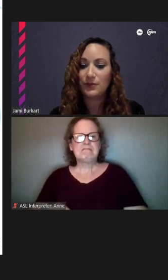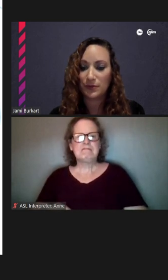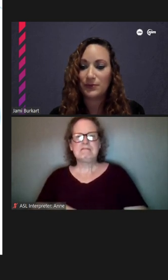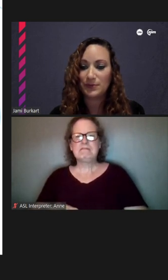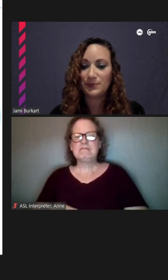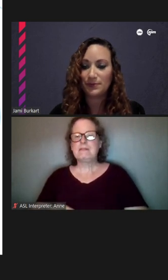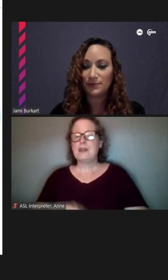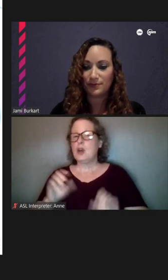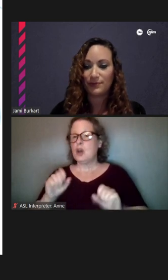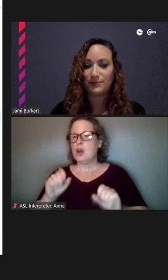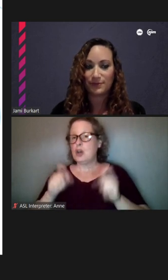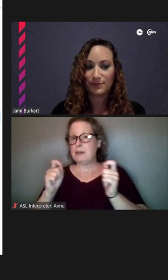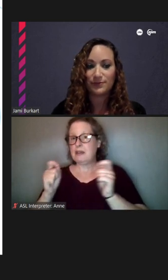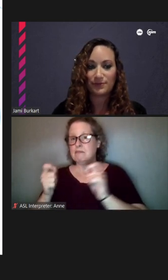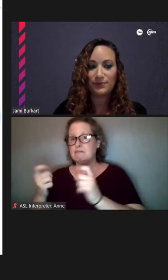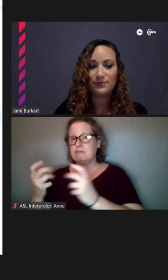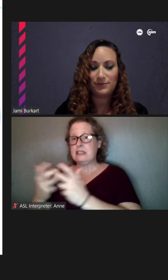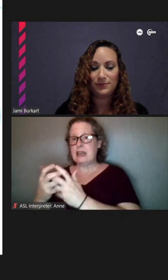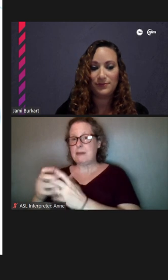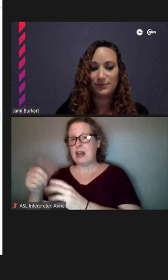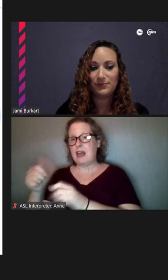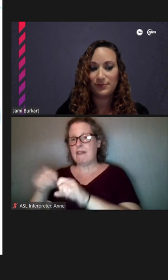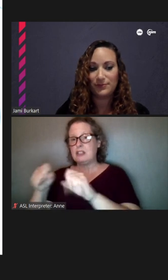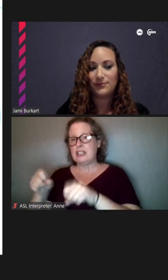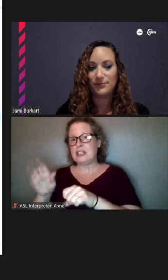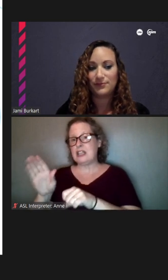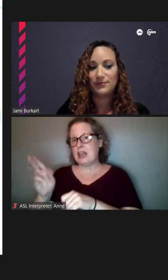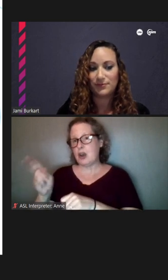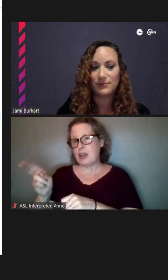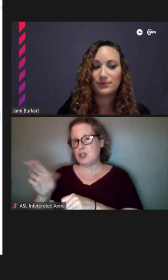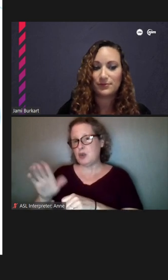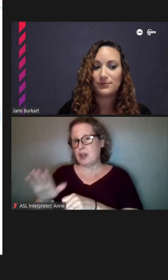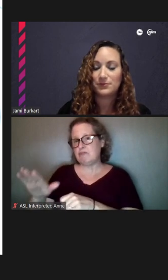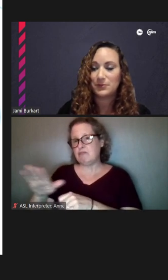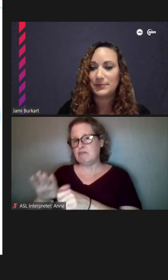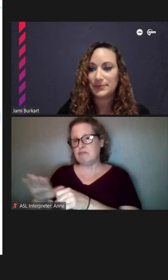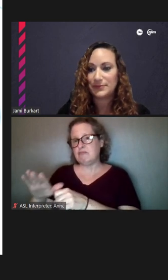be adapted to the other stations, you know, for their history if you wanted some kind of unifying